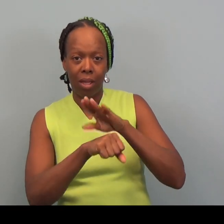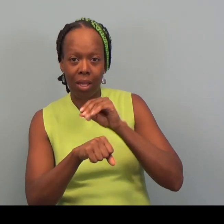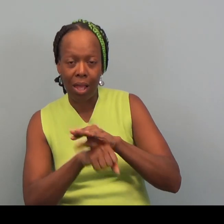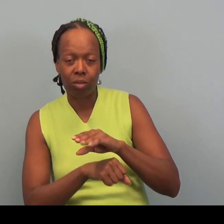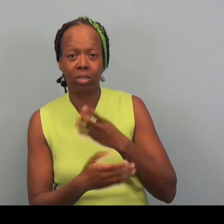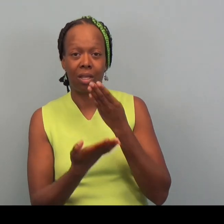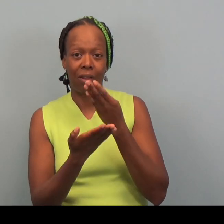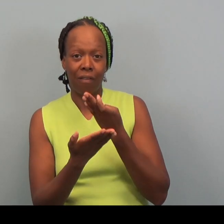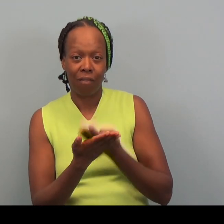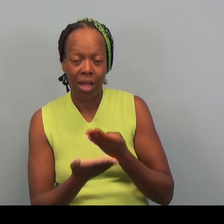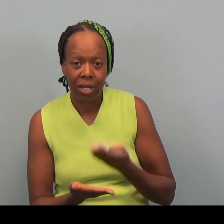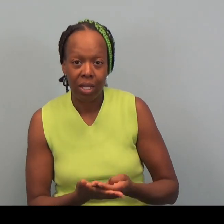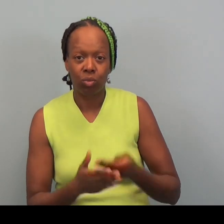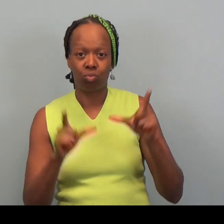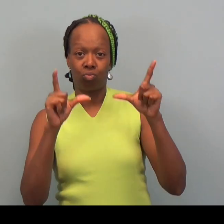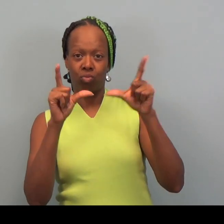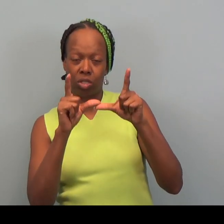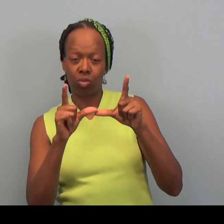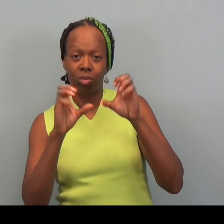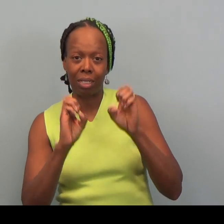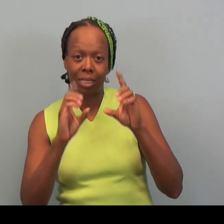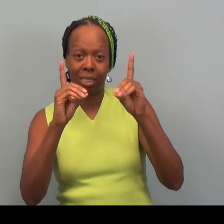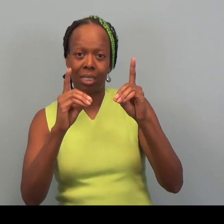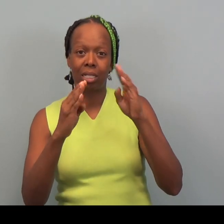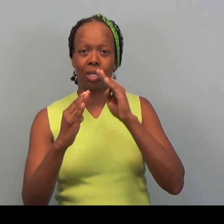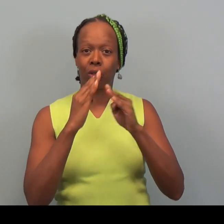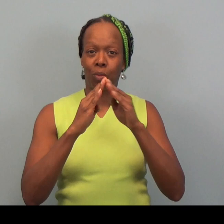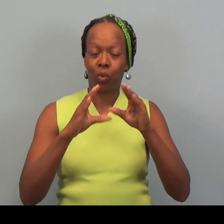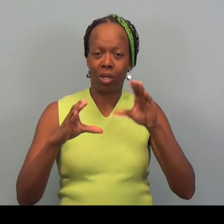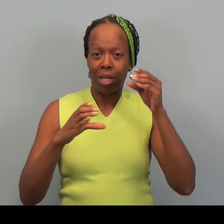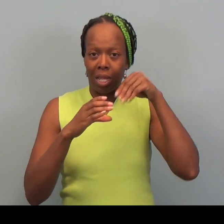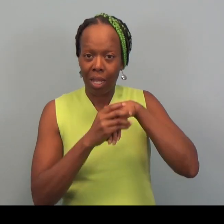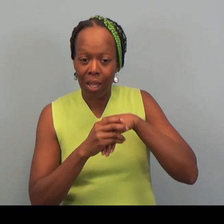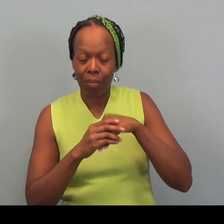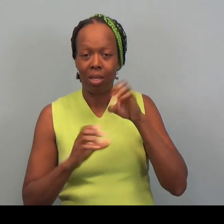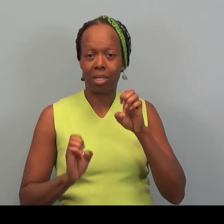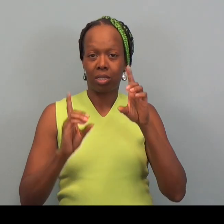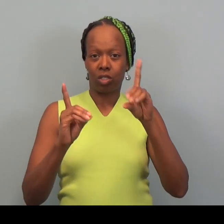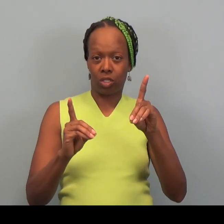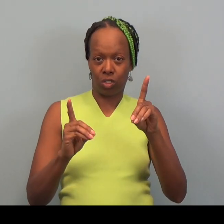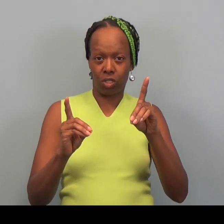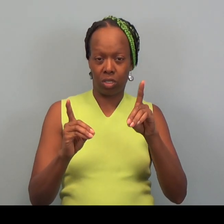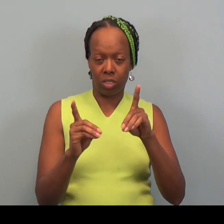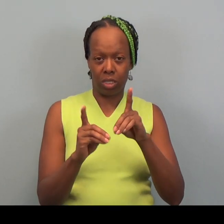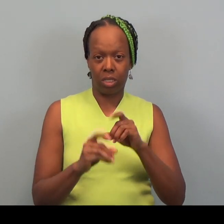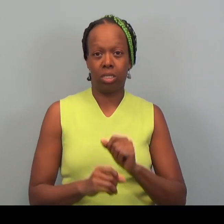with financial literacy education with community engagement education